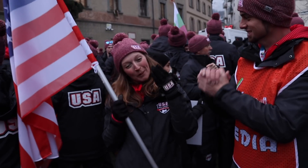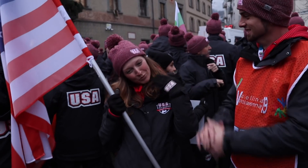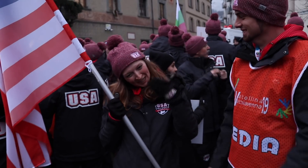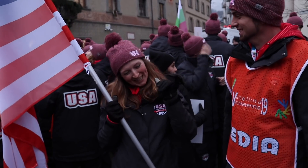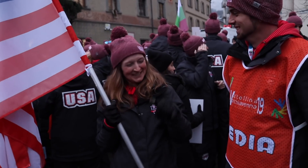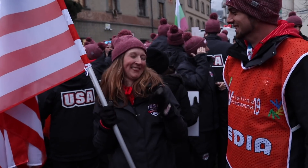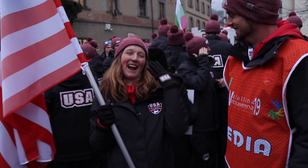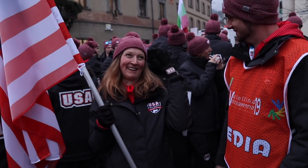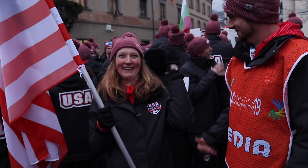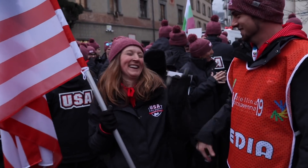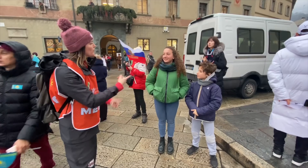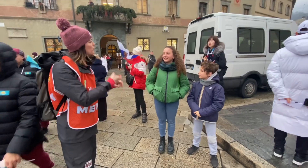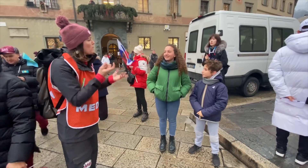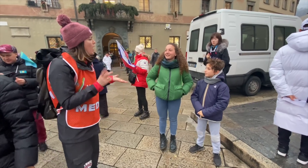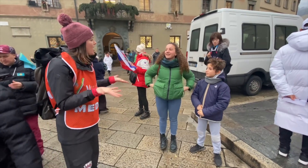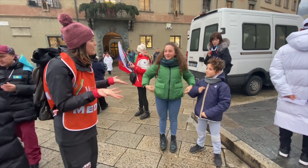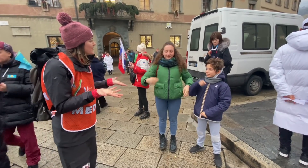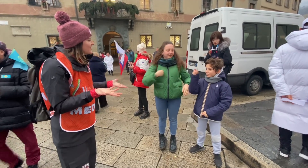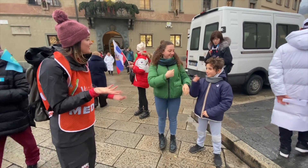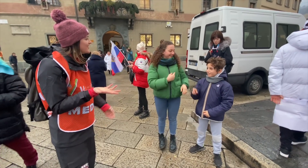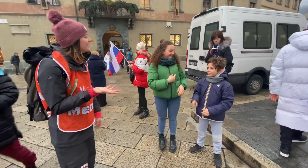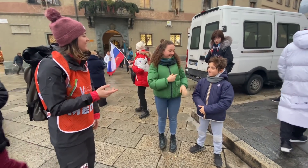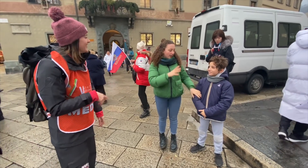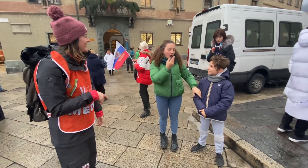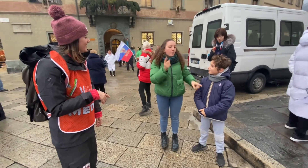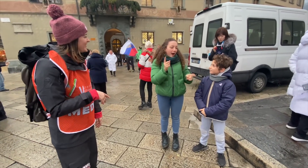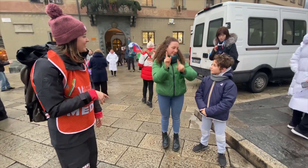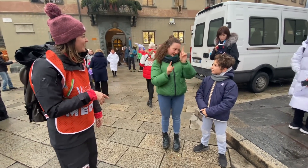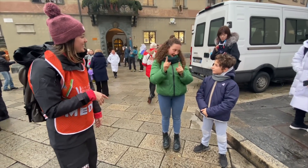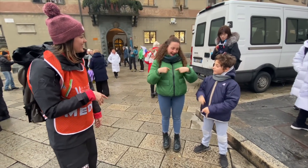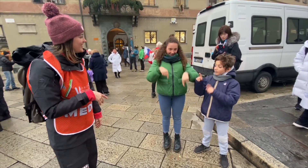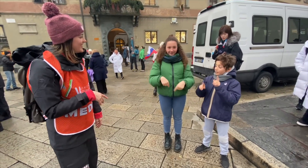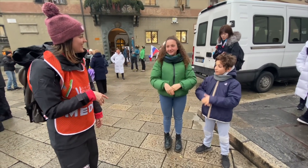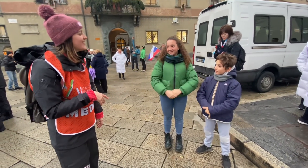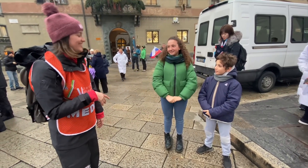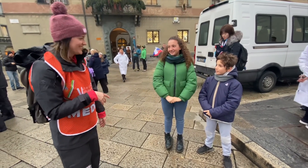I'm still processing this! Where are you from? Italy. Where? Milan.